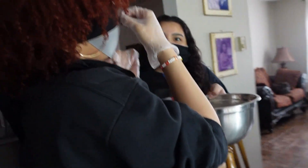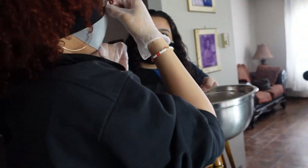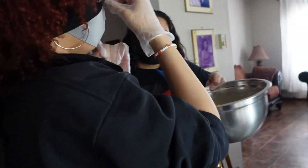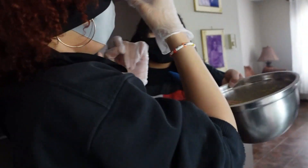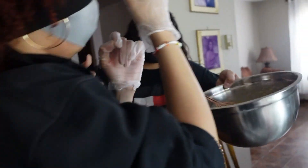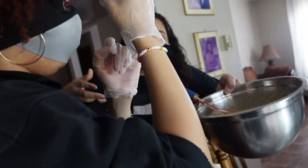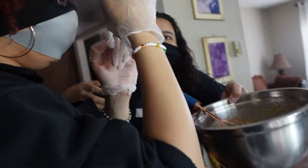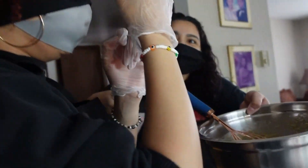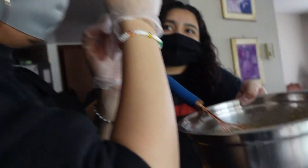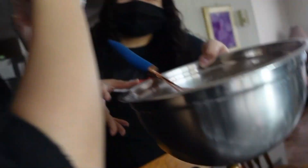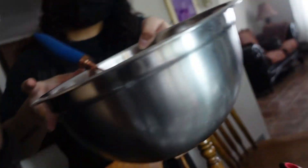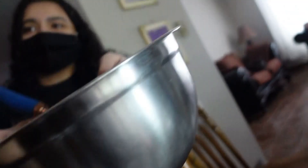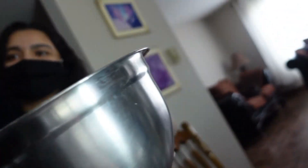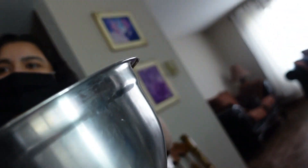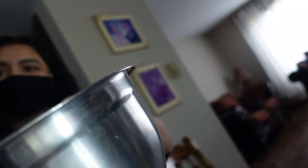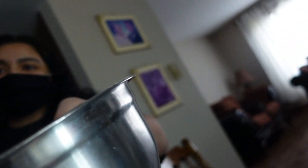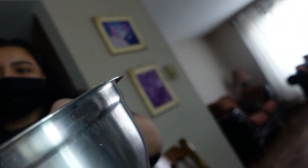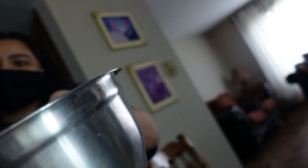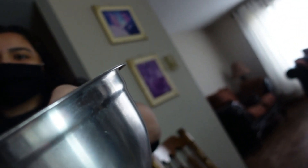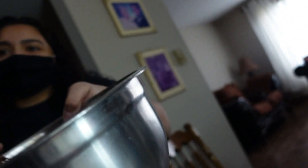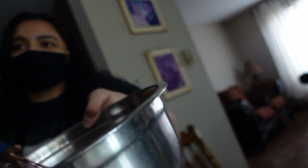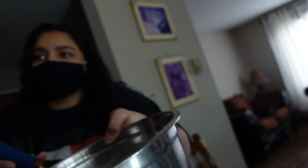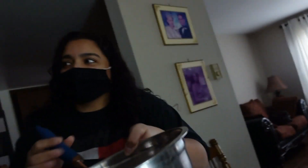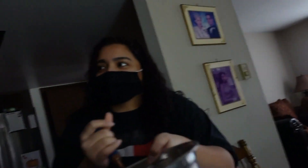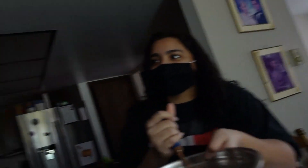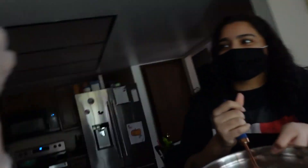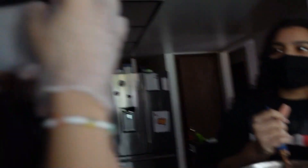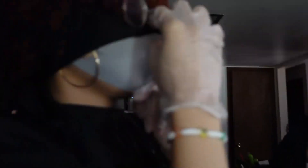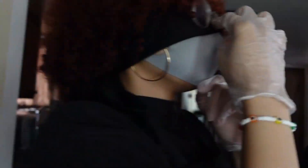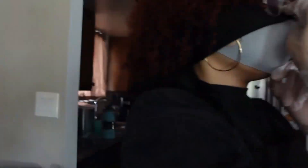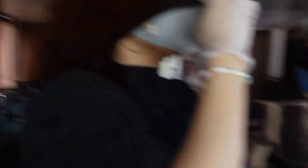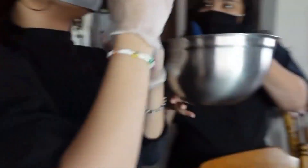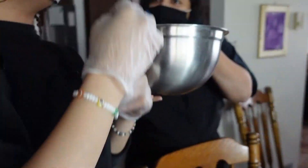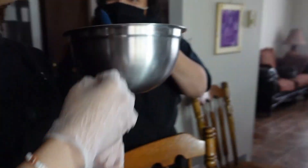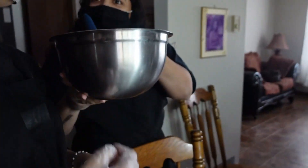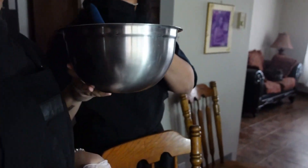oh yeah I'm sorry it smells mad good